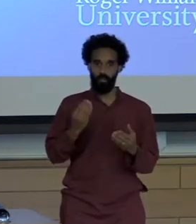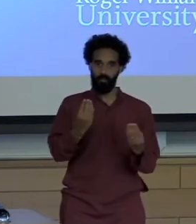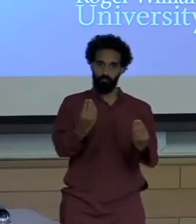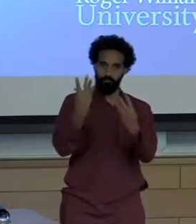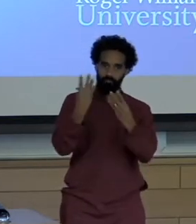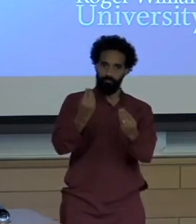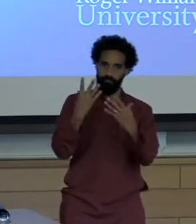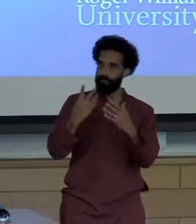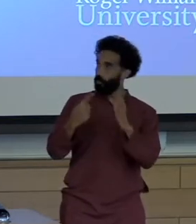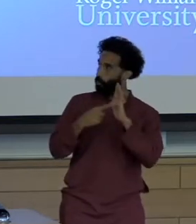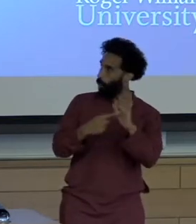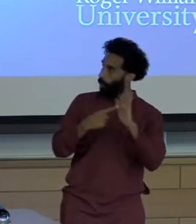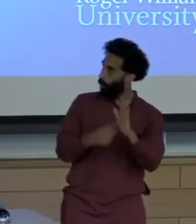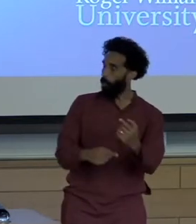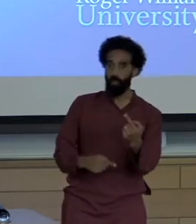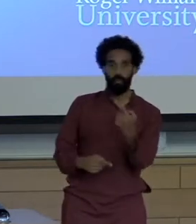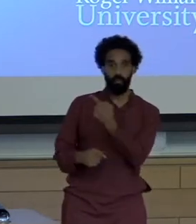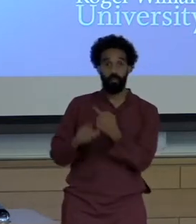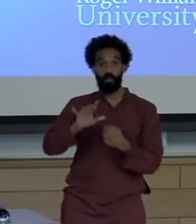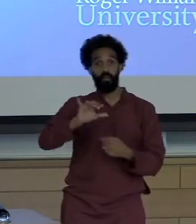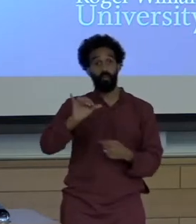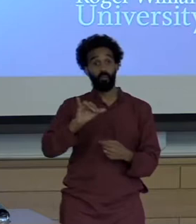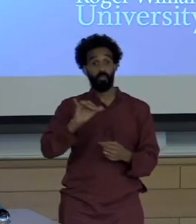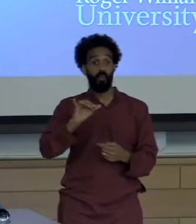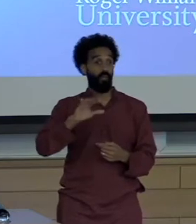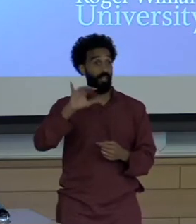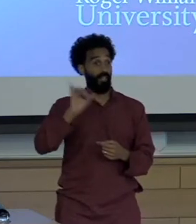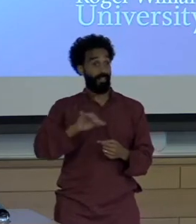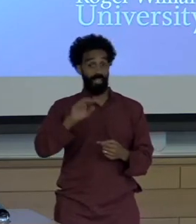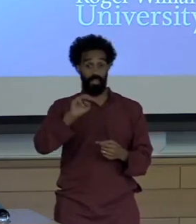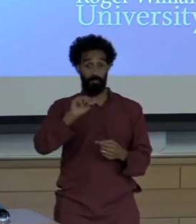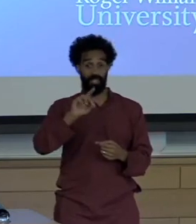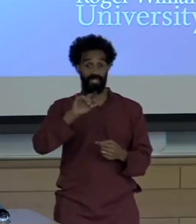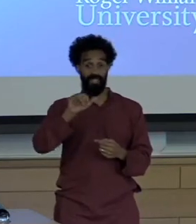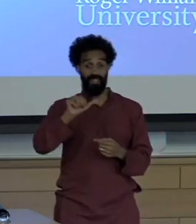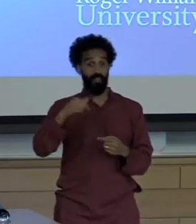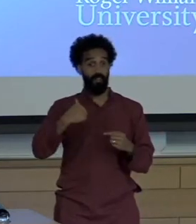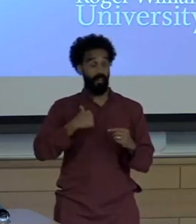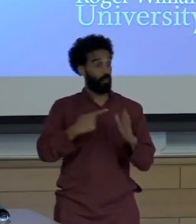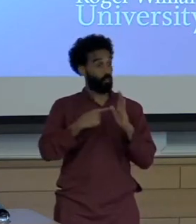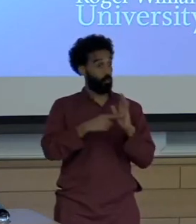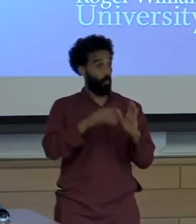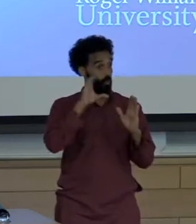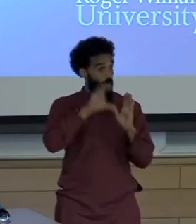I just need to make the disclaimers that the photos and videos you are about to see are mostly my own work and whenever